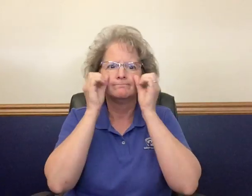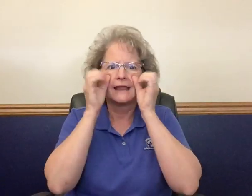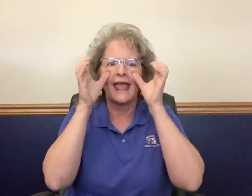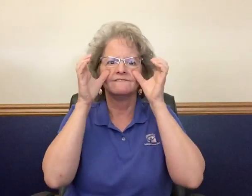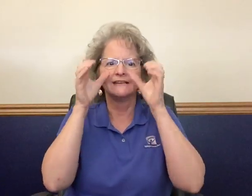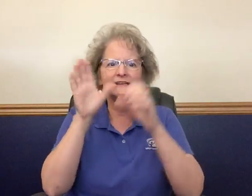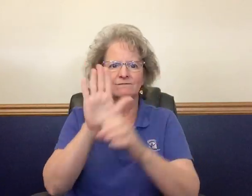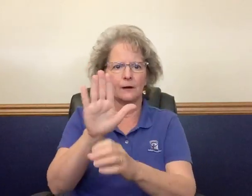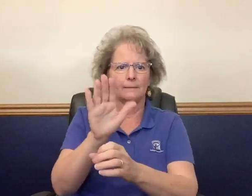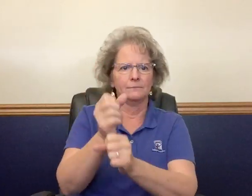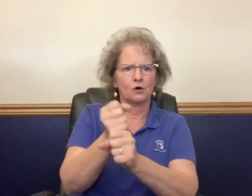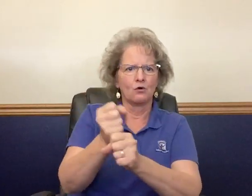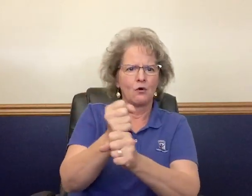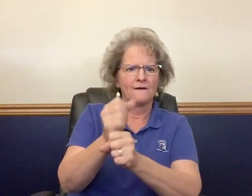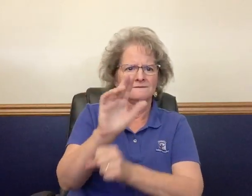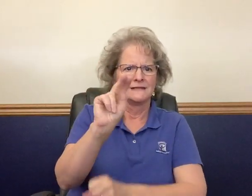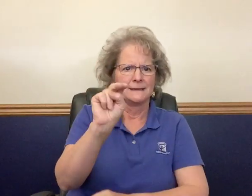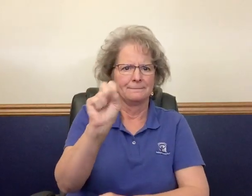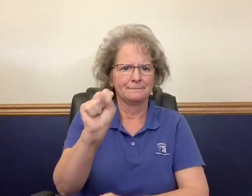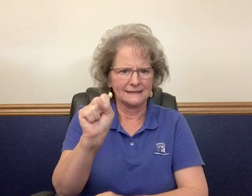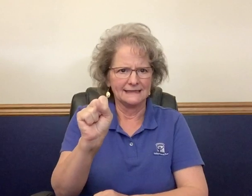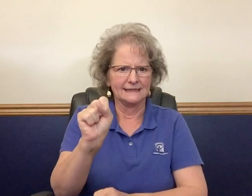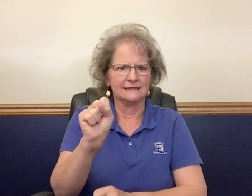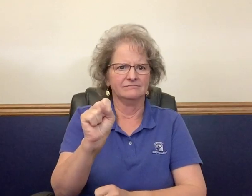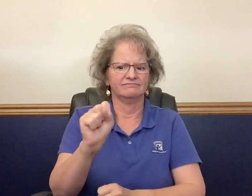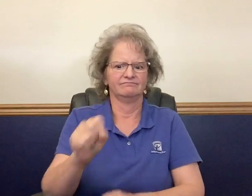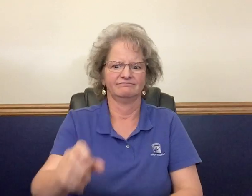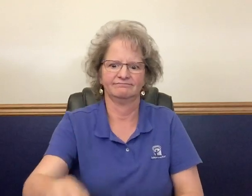caffeine from their coffee beans.